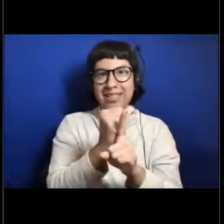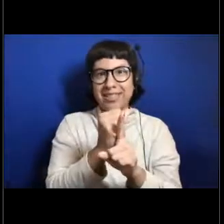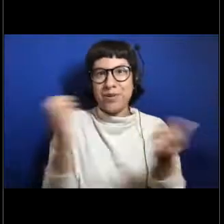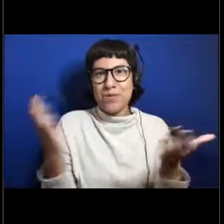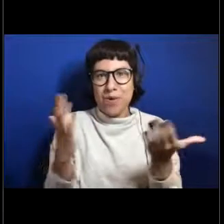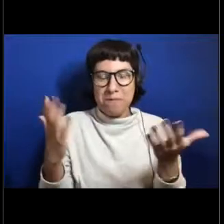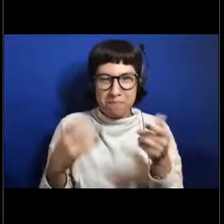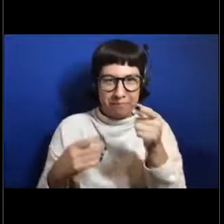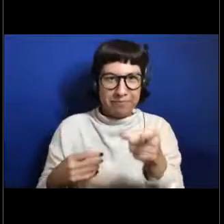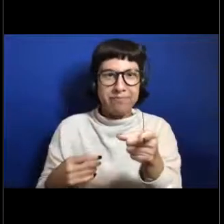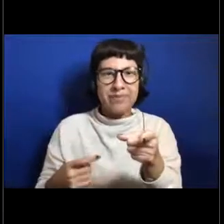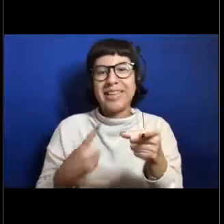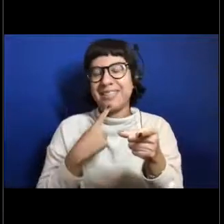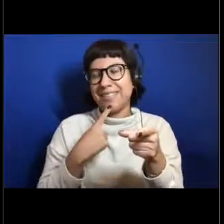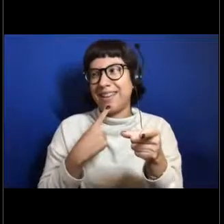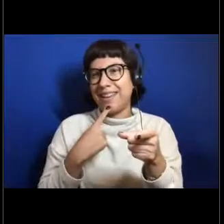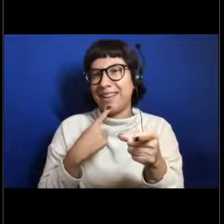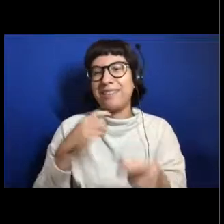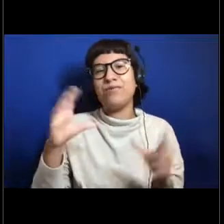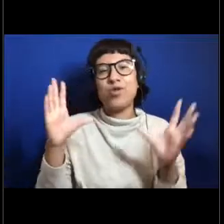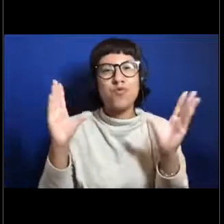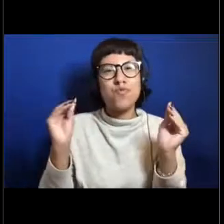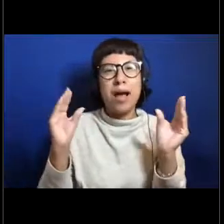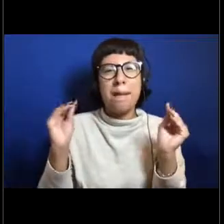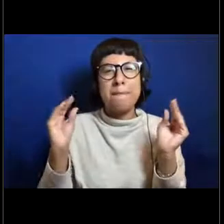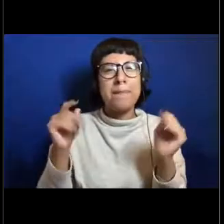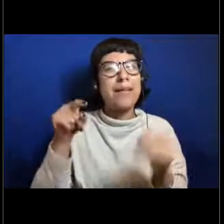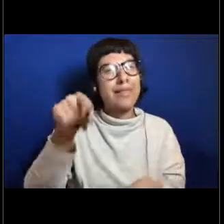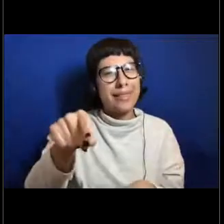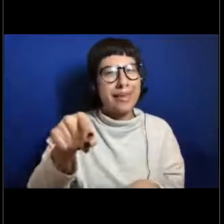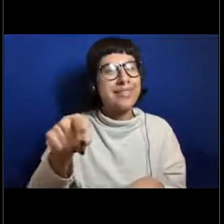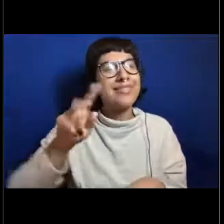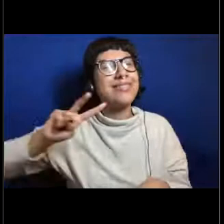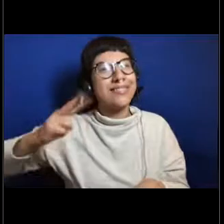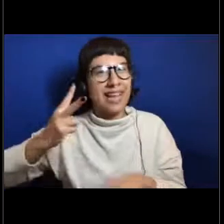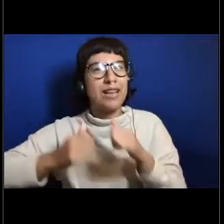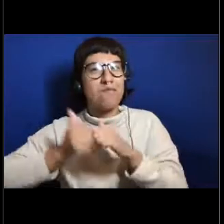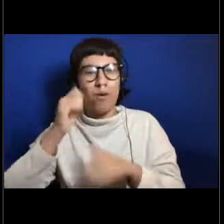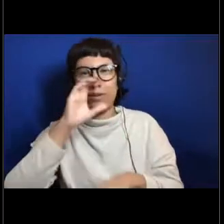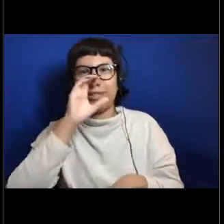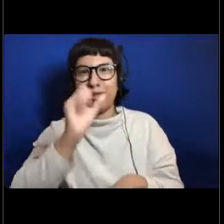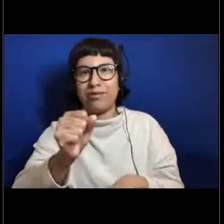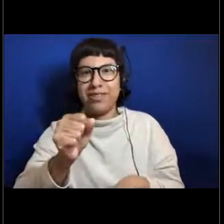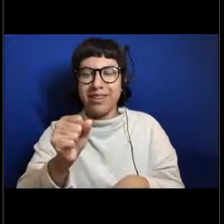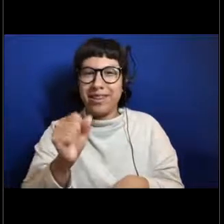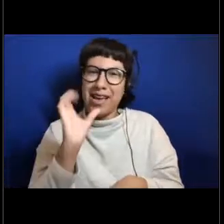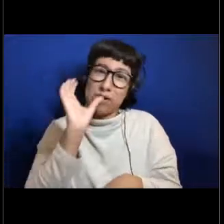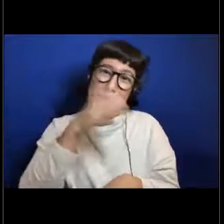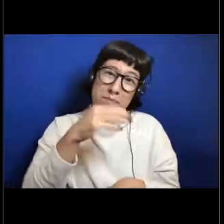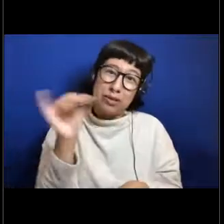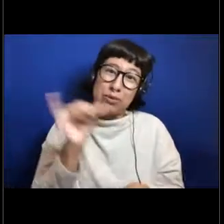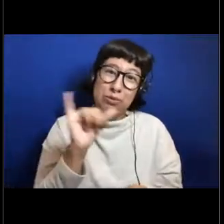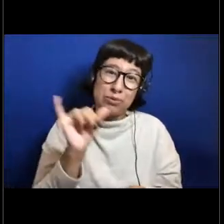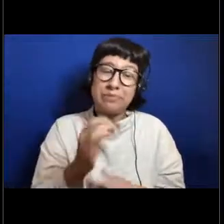I said and I thought the crab before but this is probably the second most fascinating slash creepy thing I've ever seen in the deep sea.